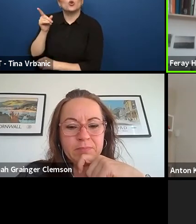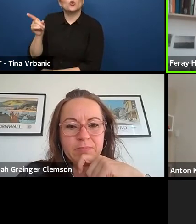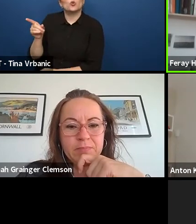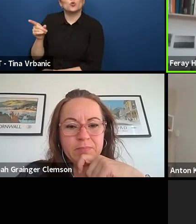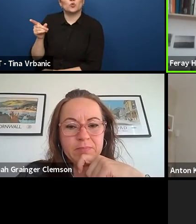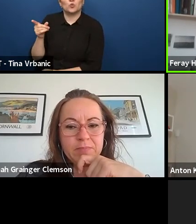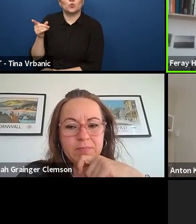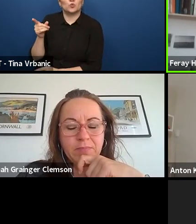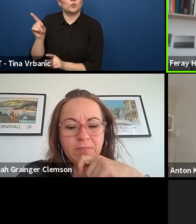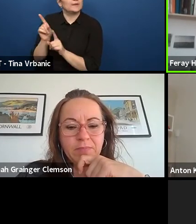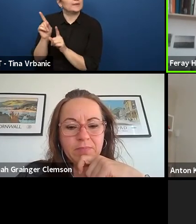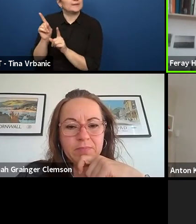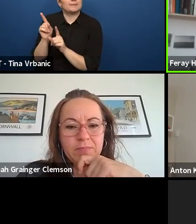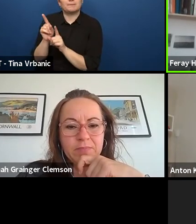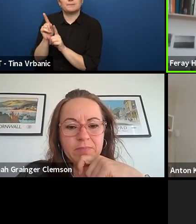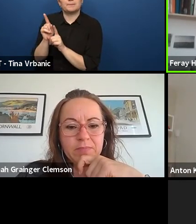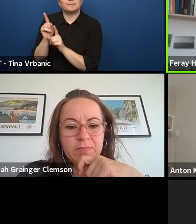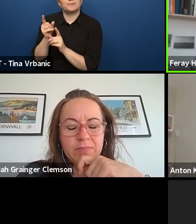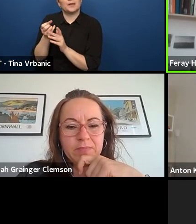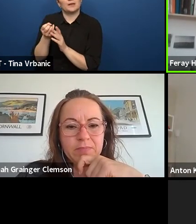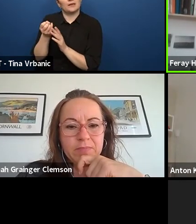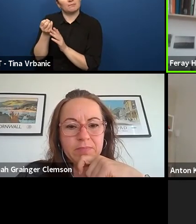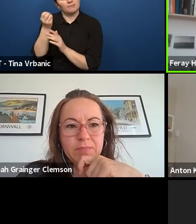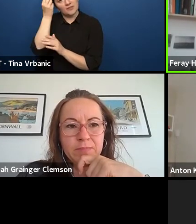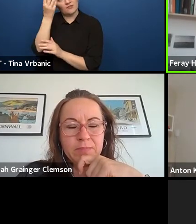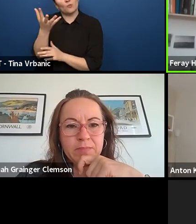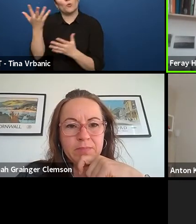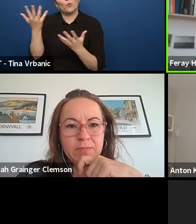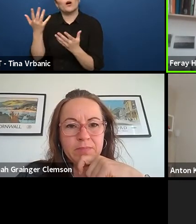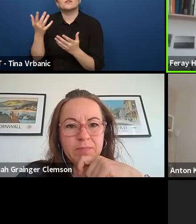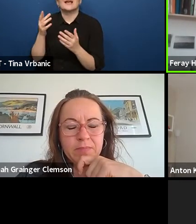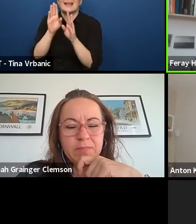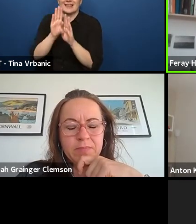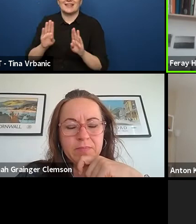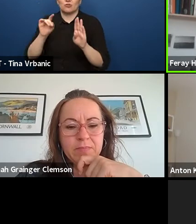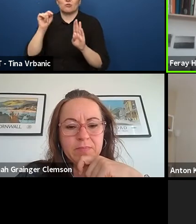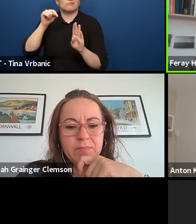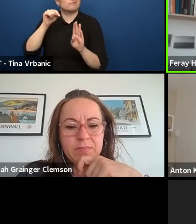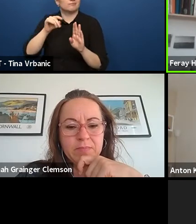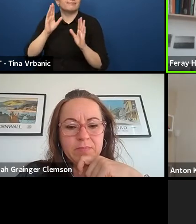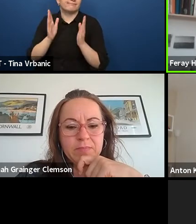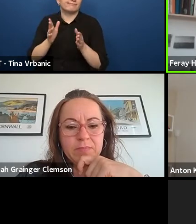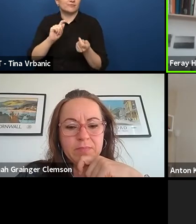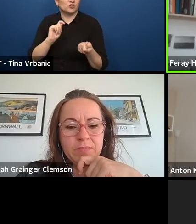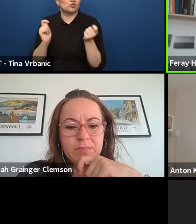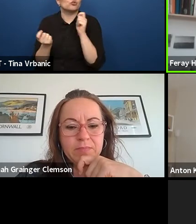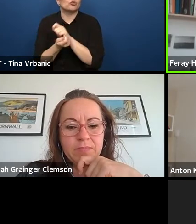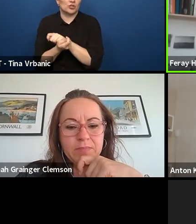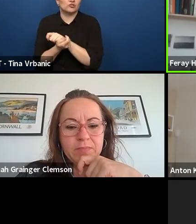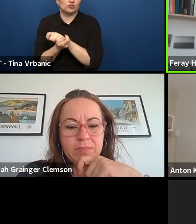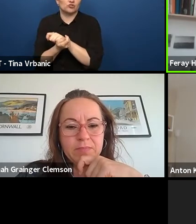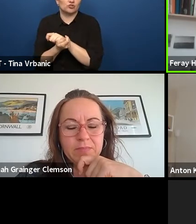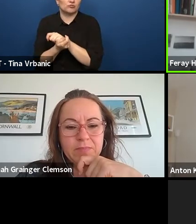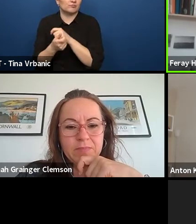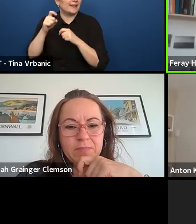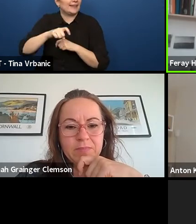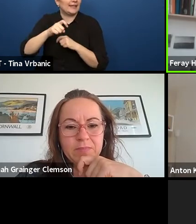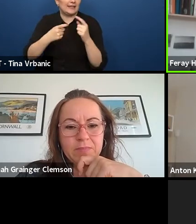about the changes needed on theatre. And I would like to bring what Lala said right now